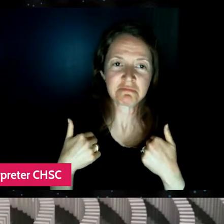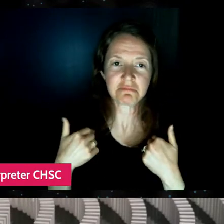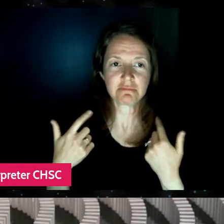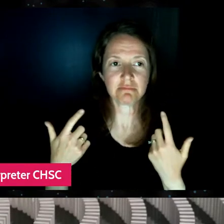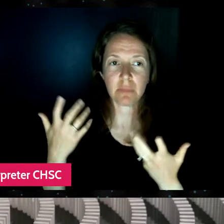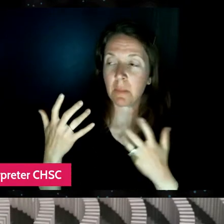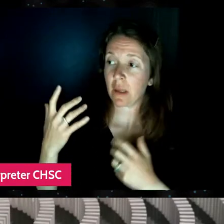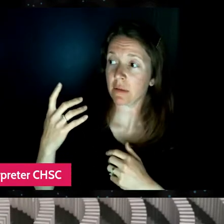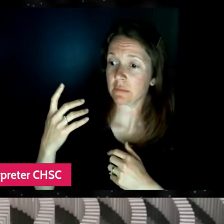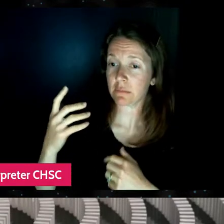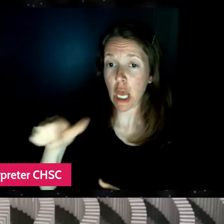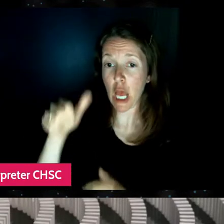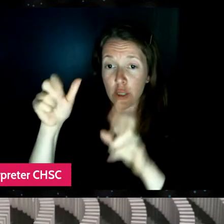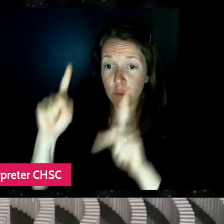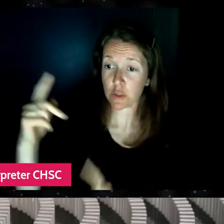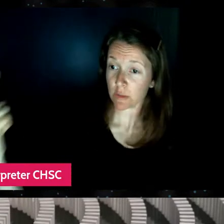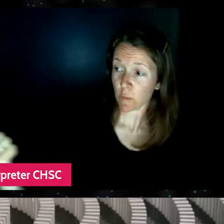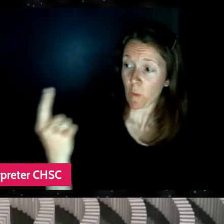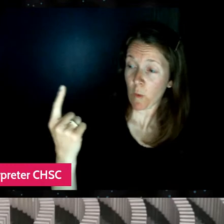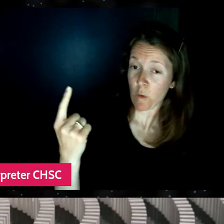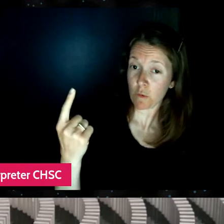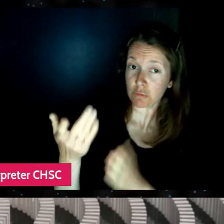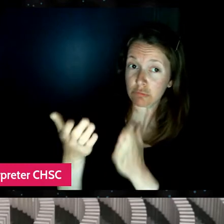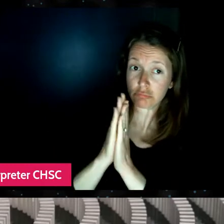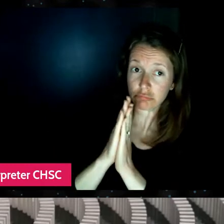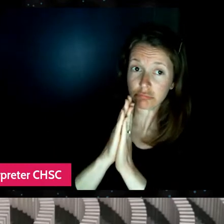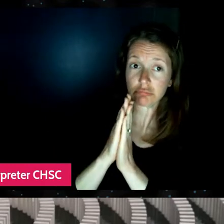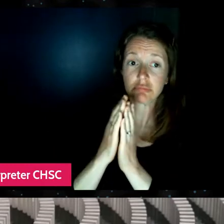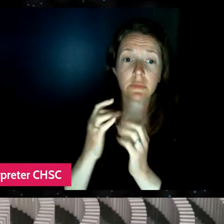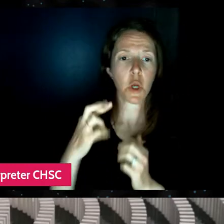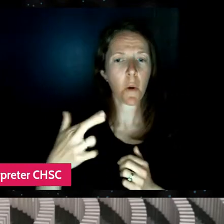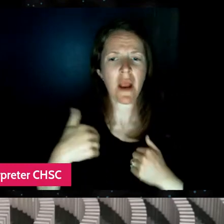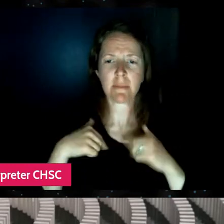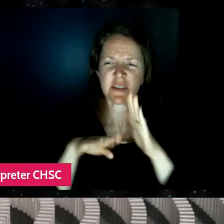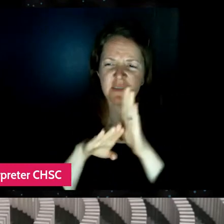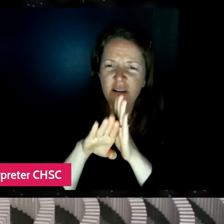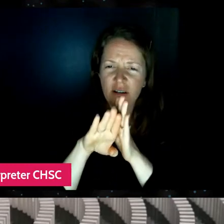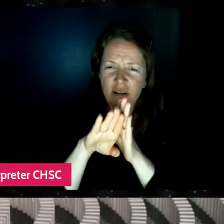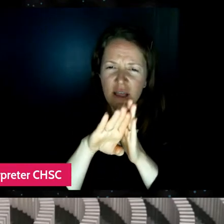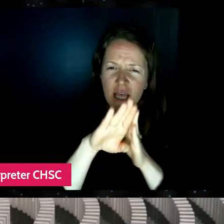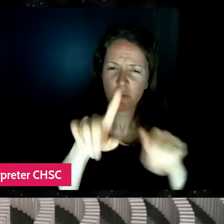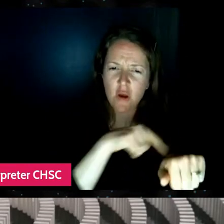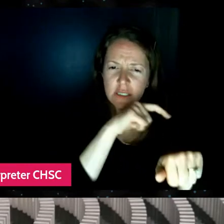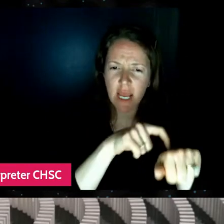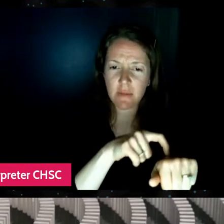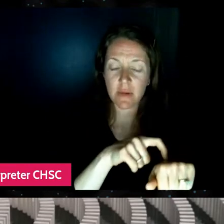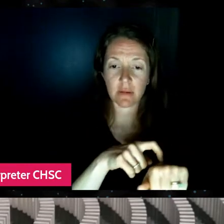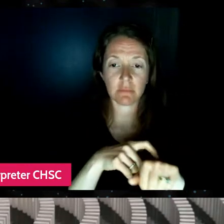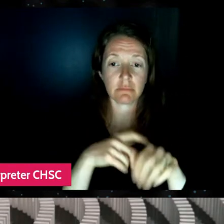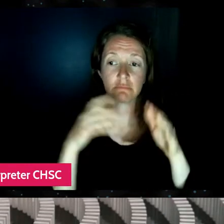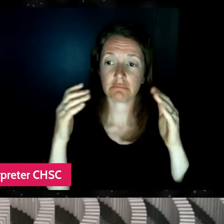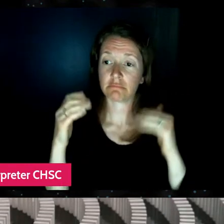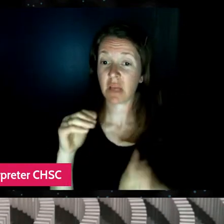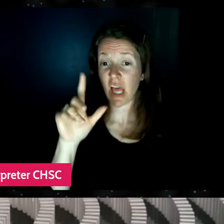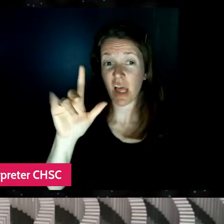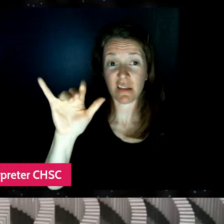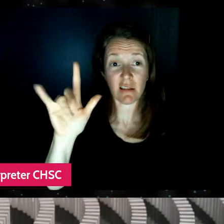or I was developing for a long time. And with Lily, I approached her as a fan